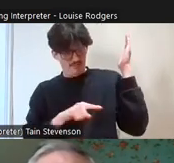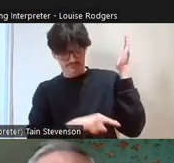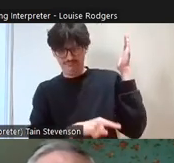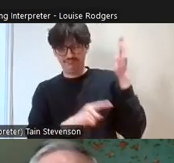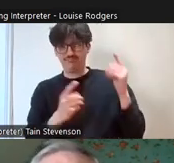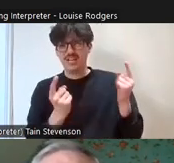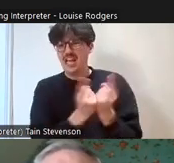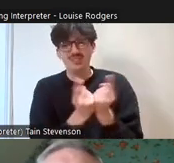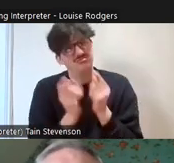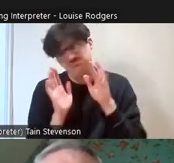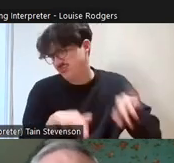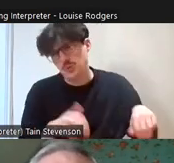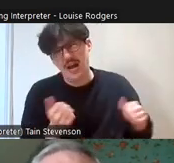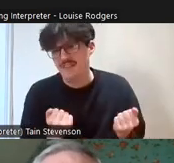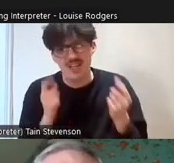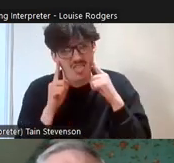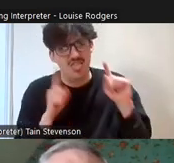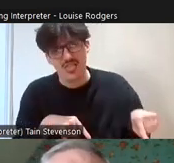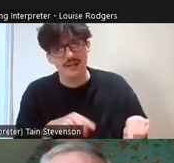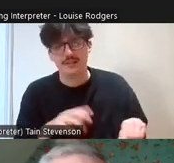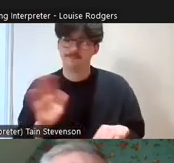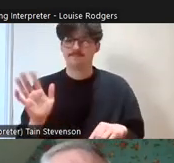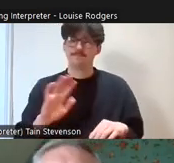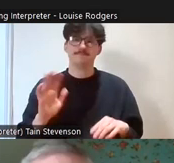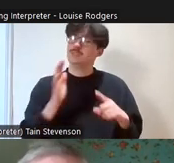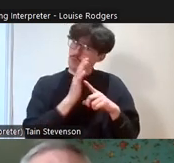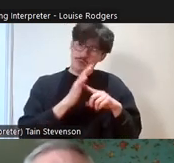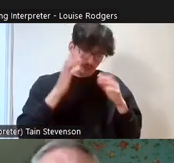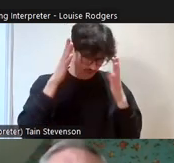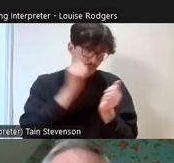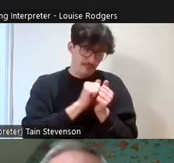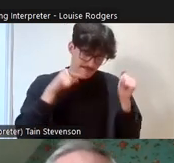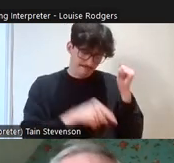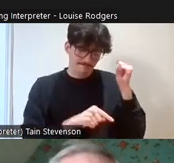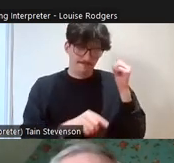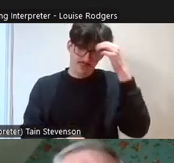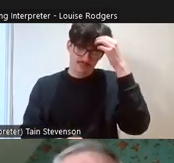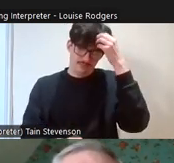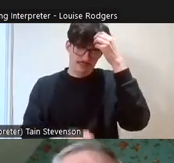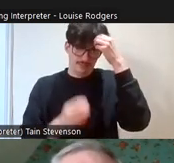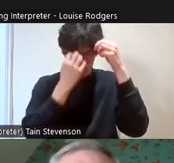well and we always say to people, don't use SIMD as a sole guide in what you're looking for.